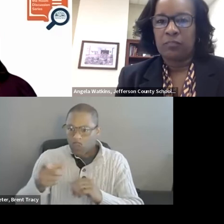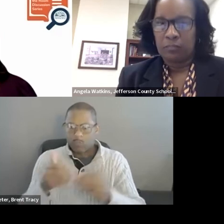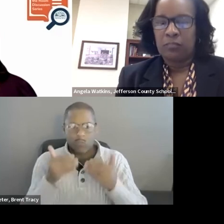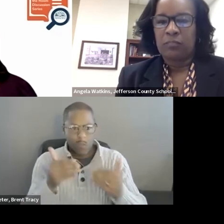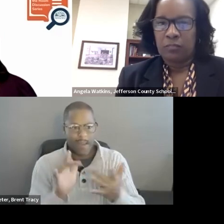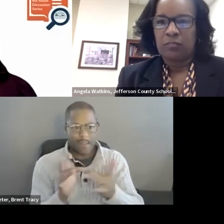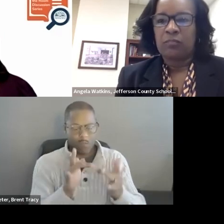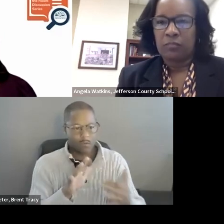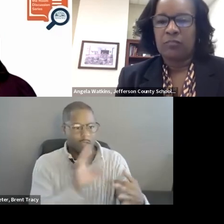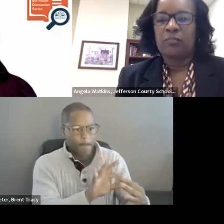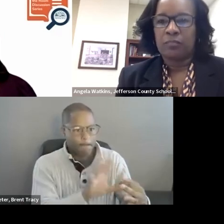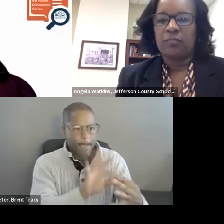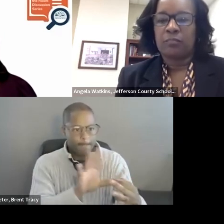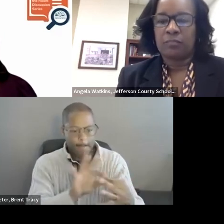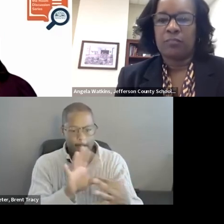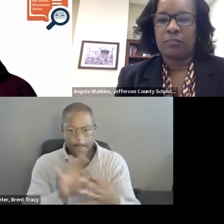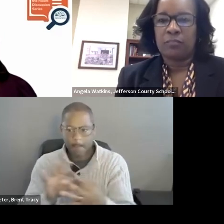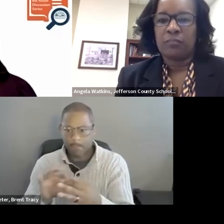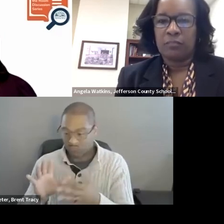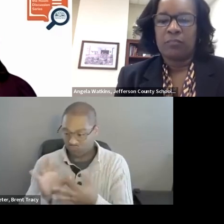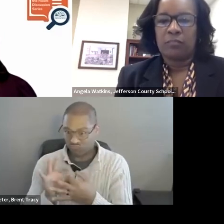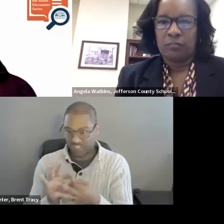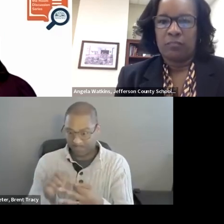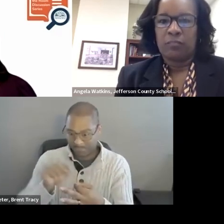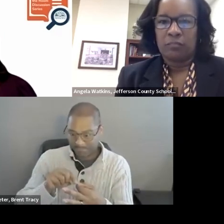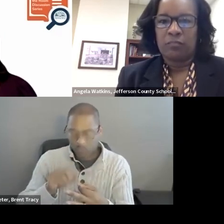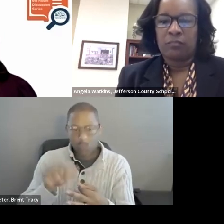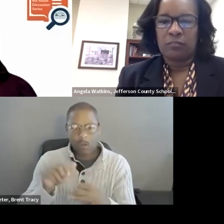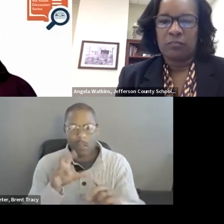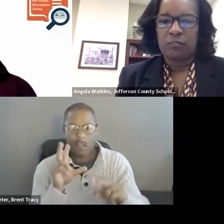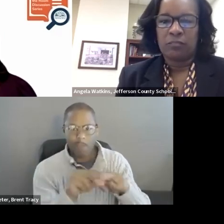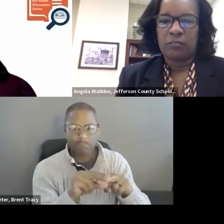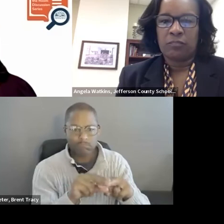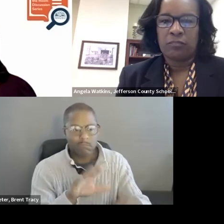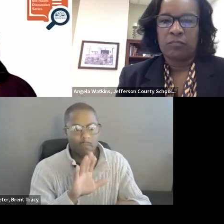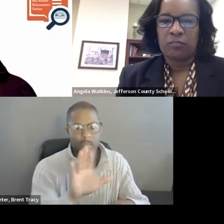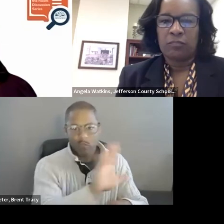from their knowledge and putting something together that is going to work for your individual situation.